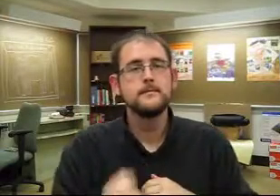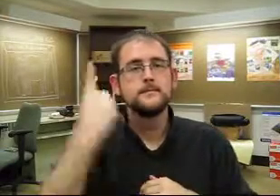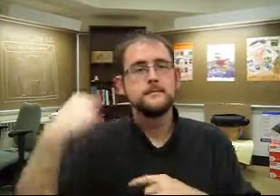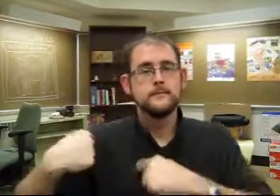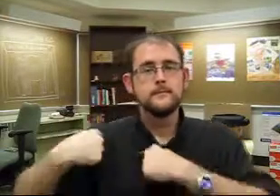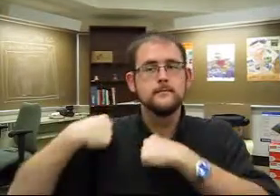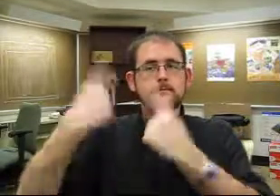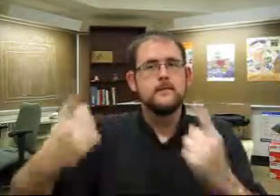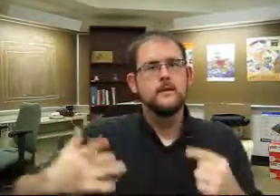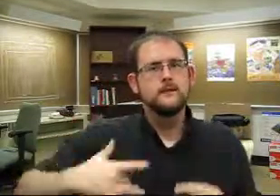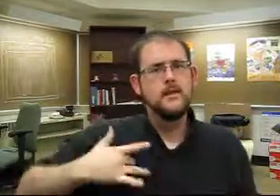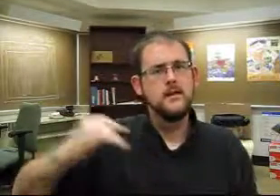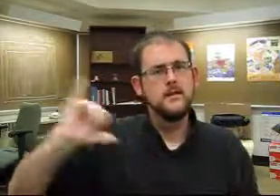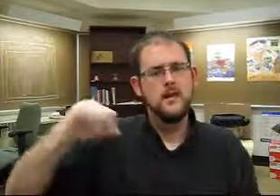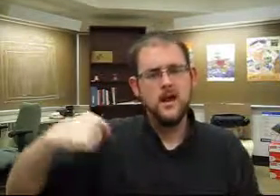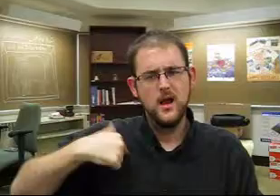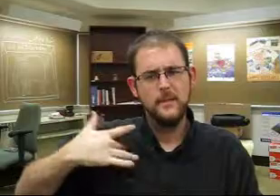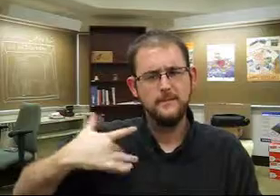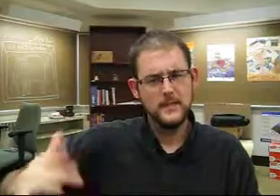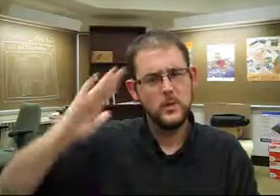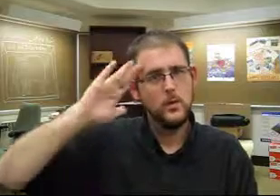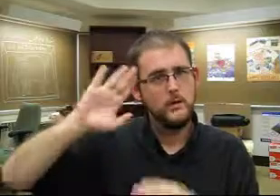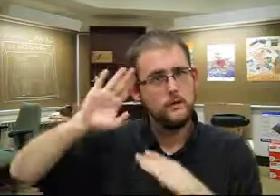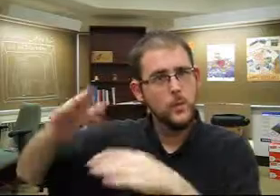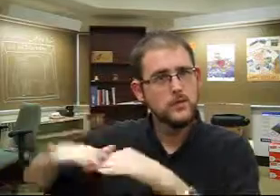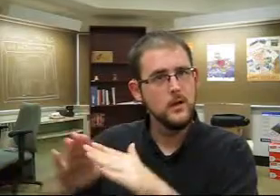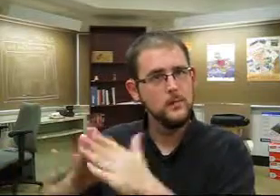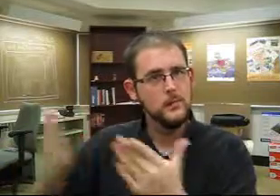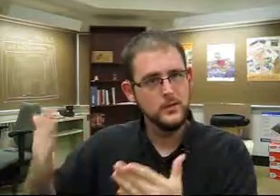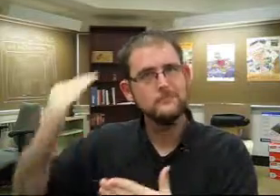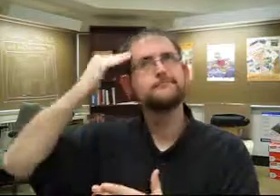For a while, I've felt like I've been focusing